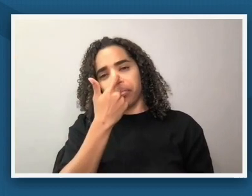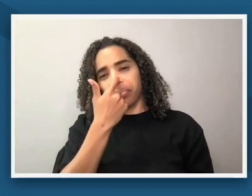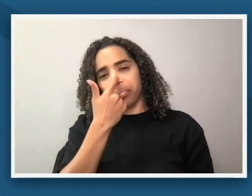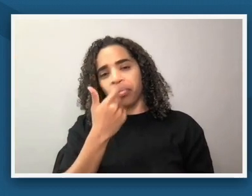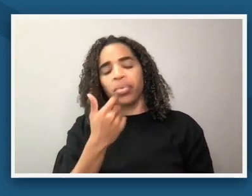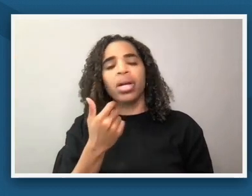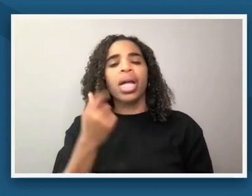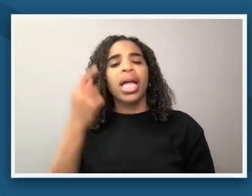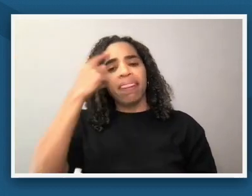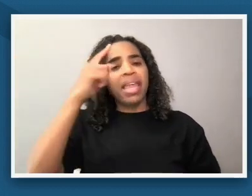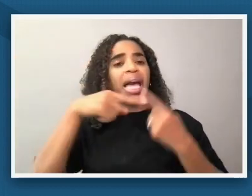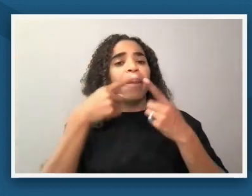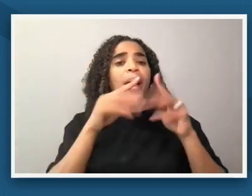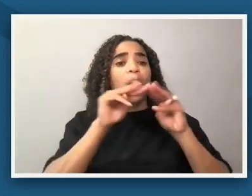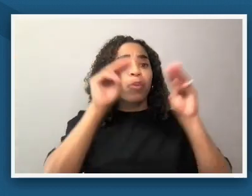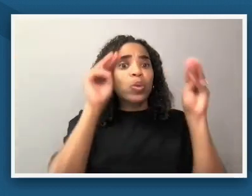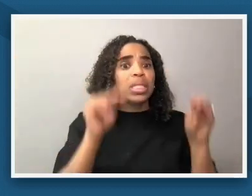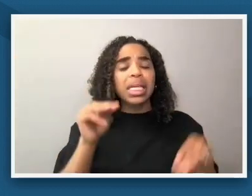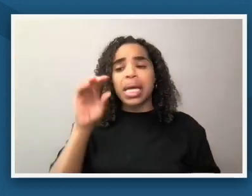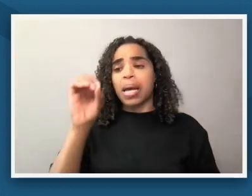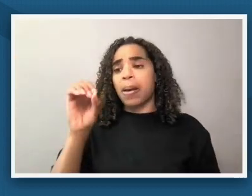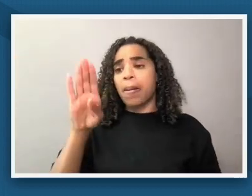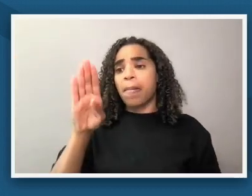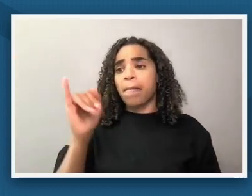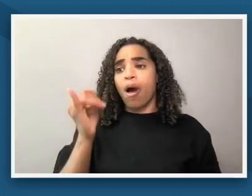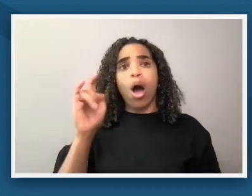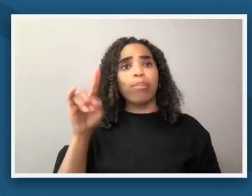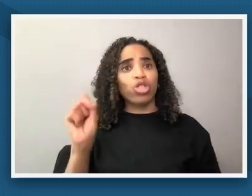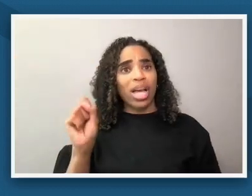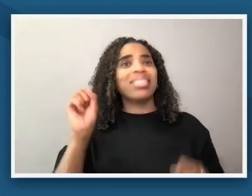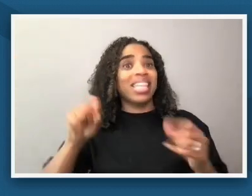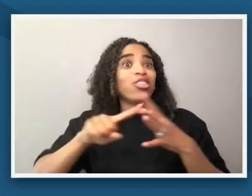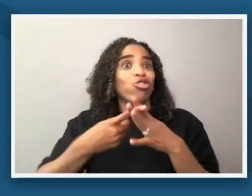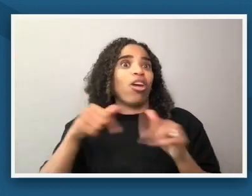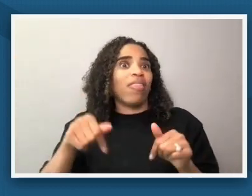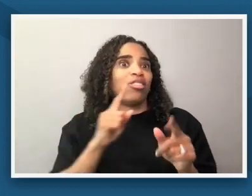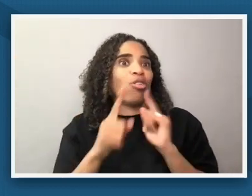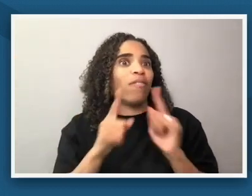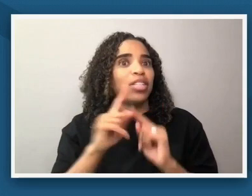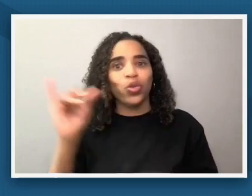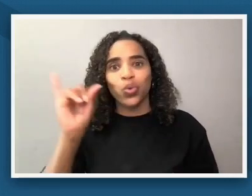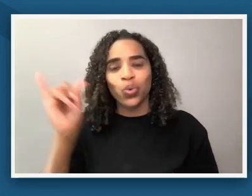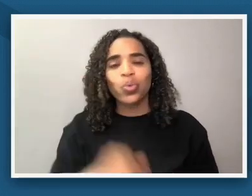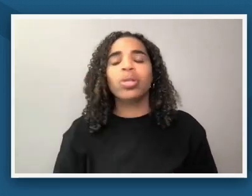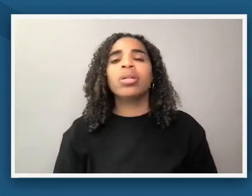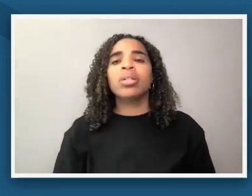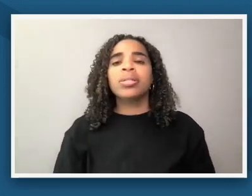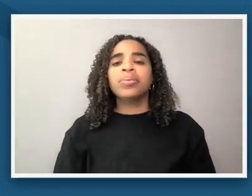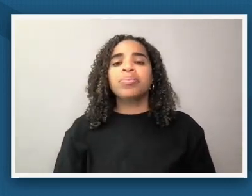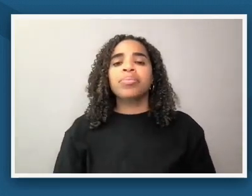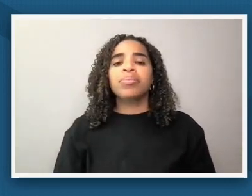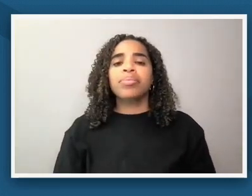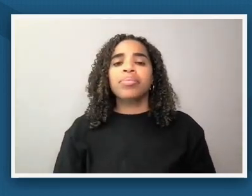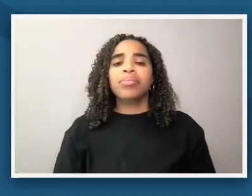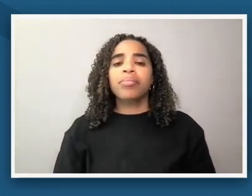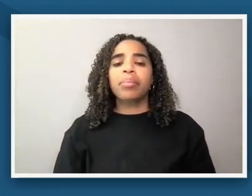other primary sources also can serve as entry points or points of discovery for